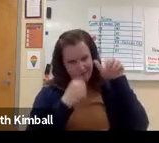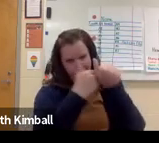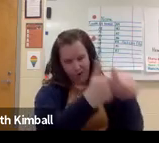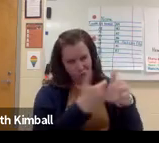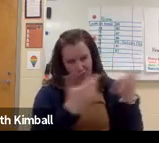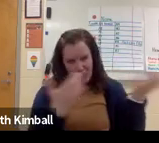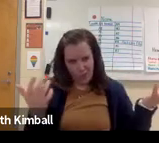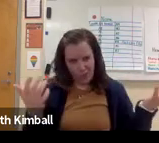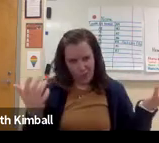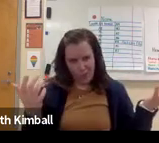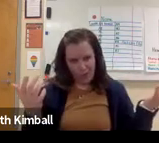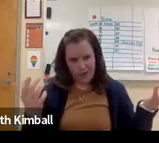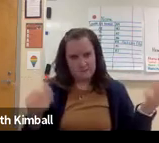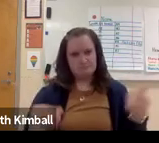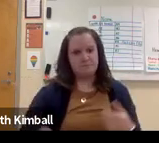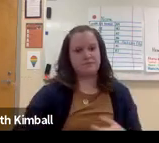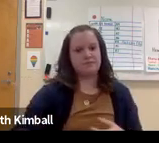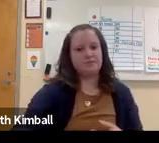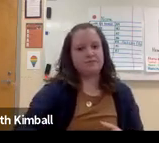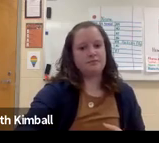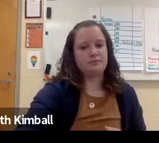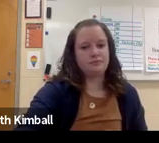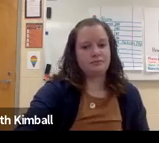talking about terminology, it's very difficult to follow.